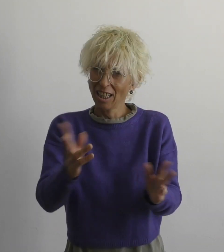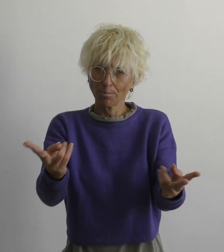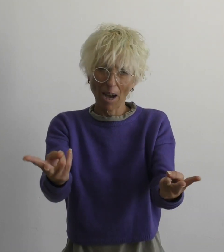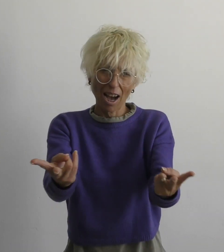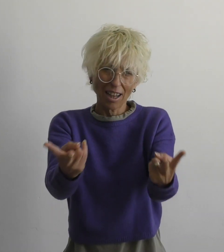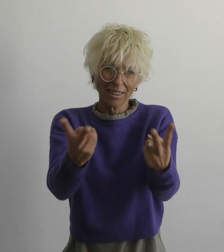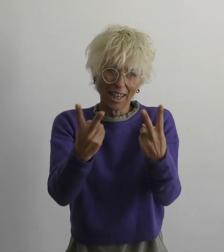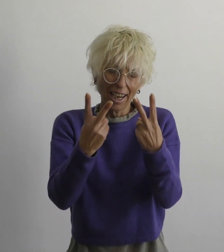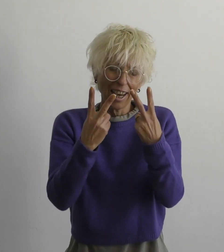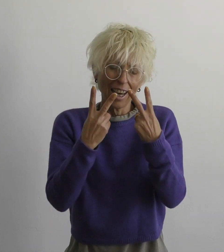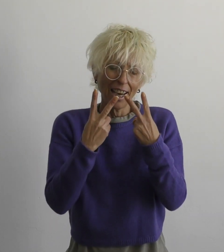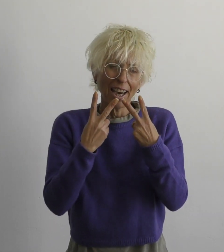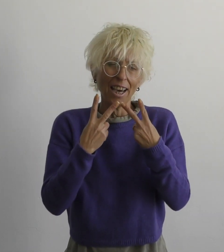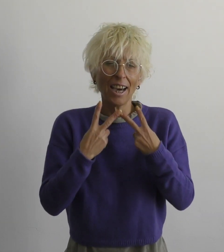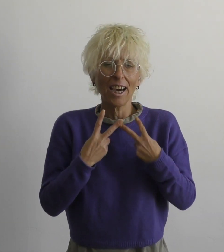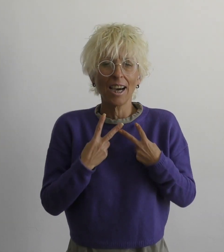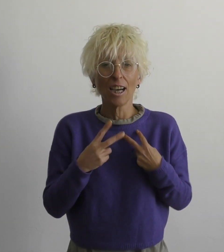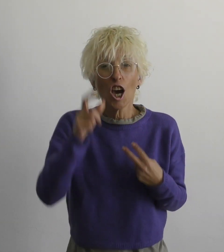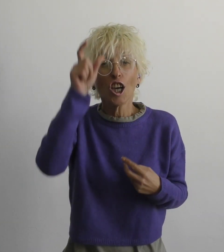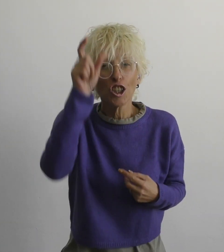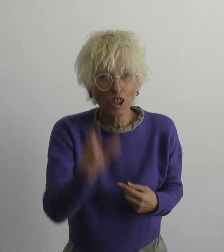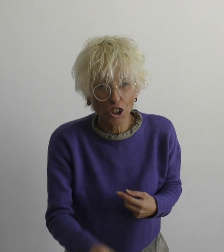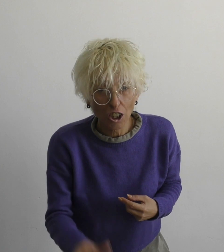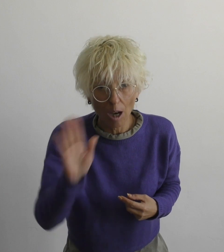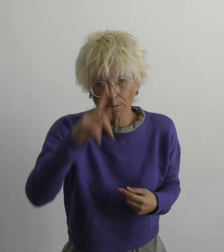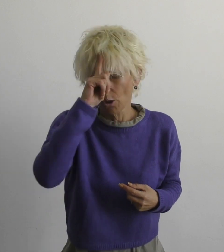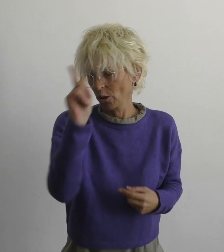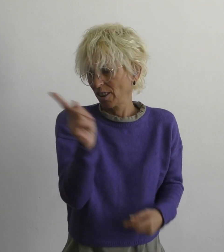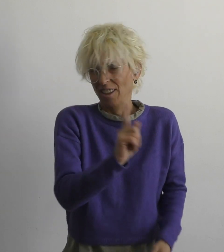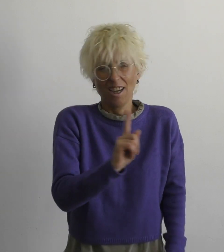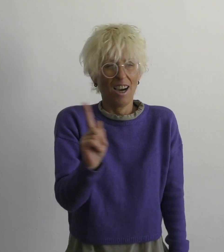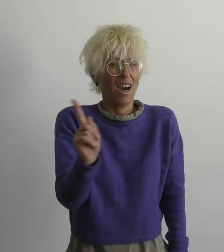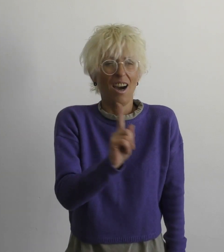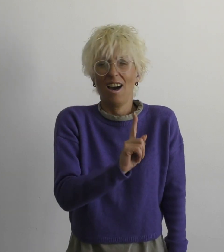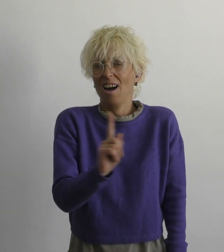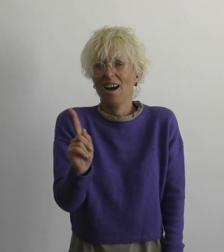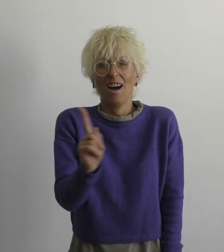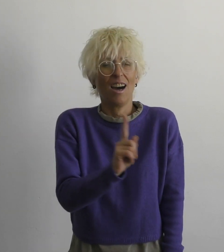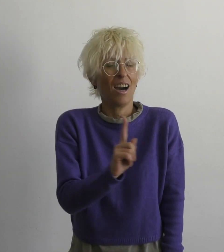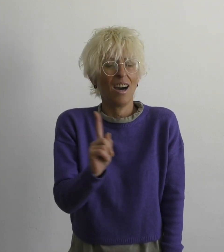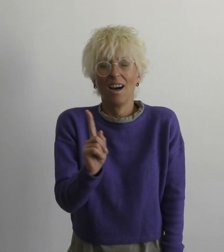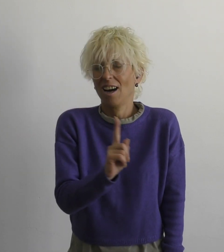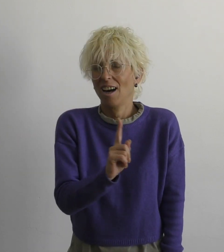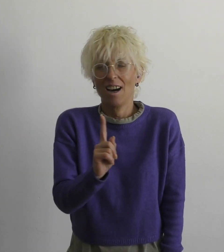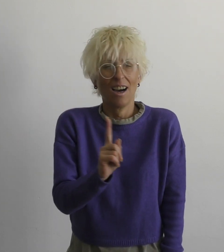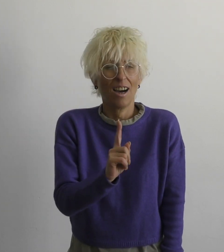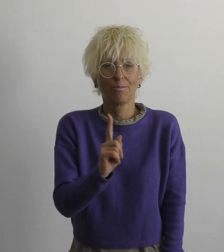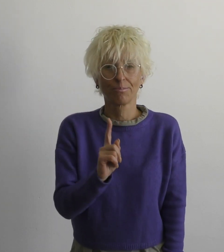There's no reply and no one knows